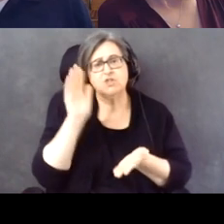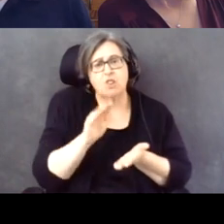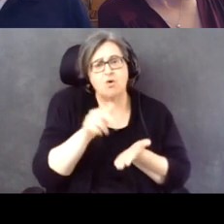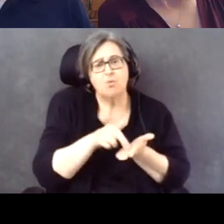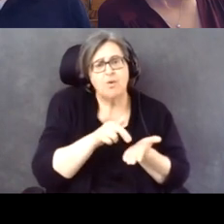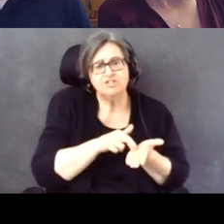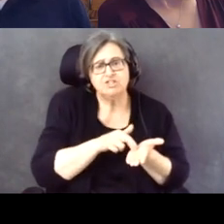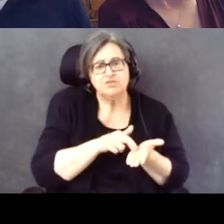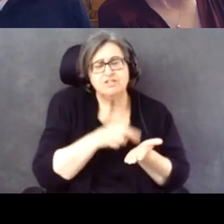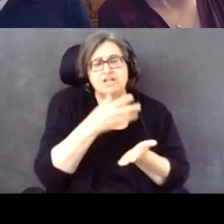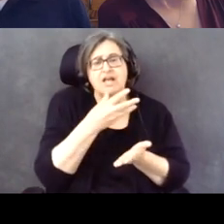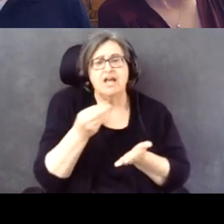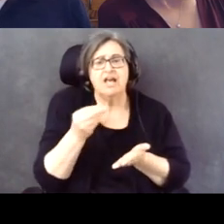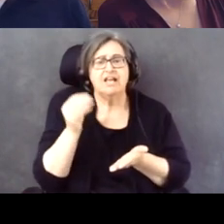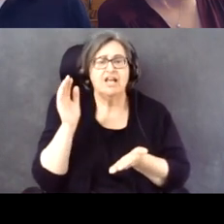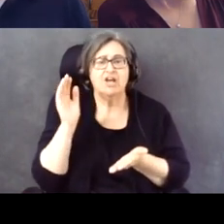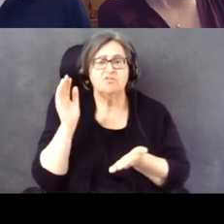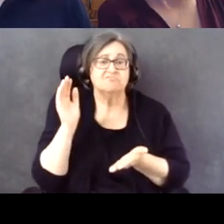and lower turn out among those registered.